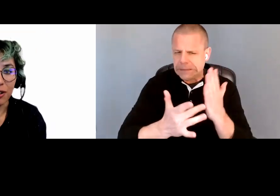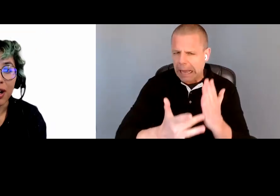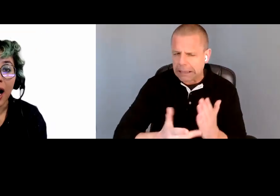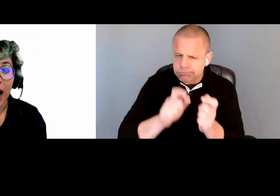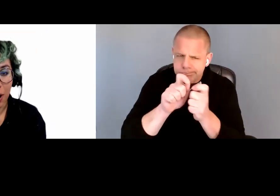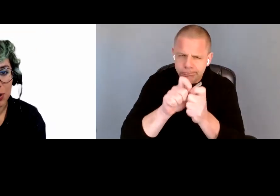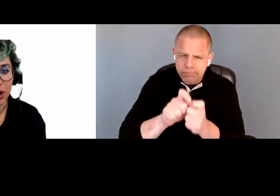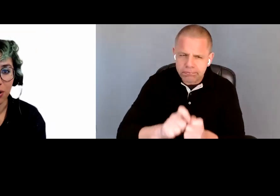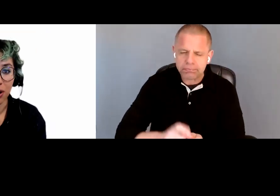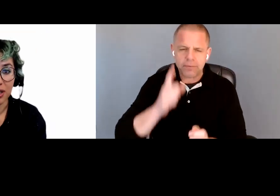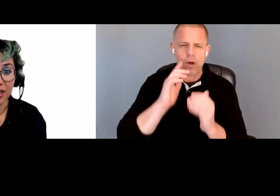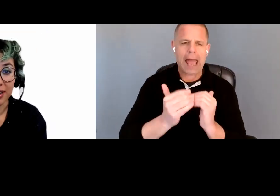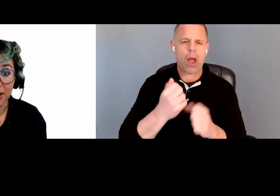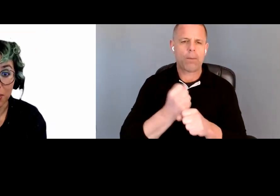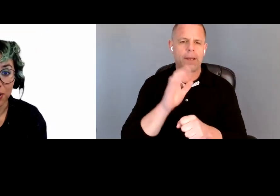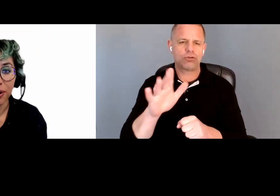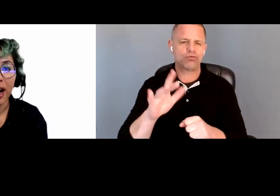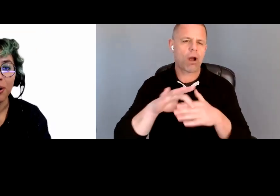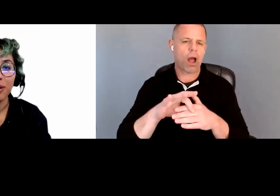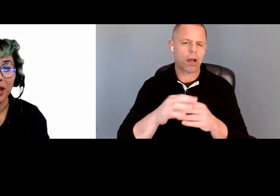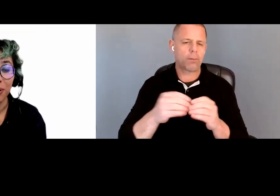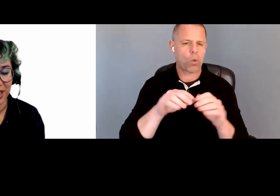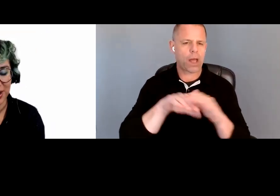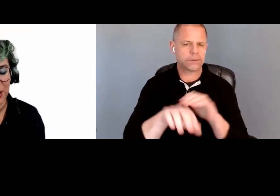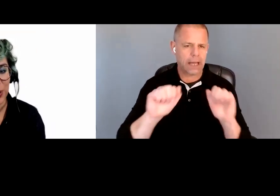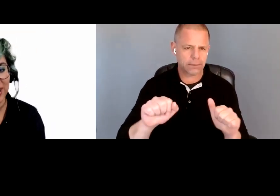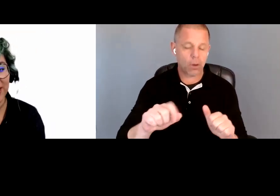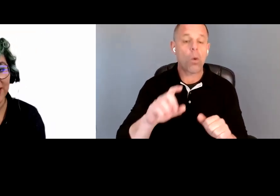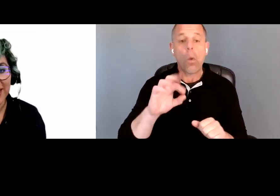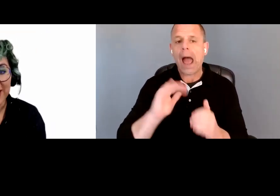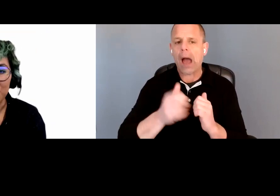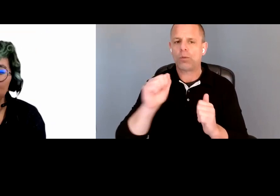of how you can make your content accessible or how you can make corrections to it.